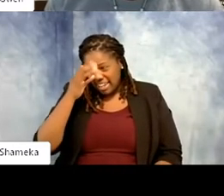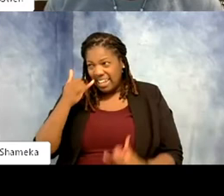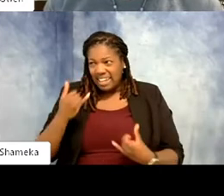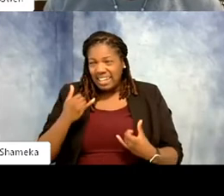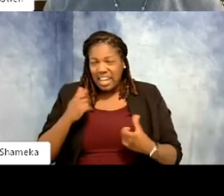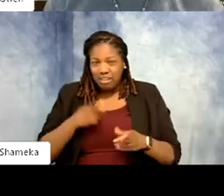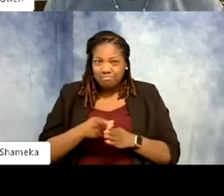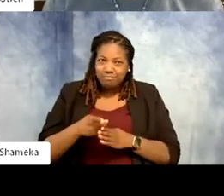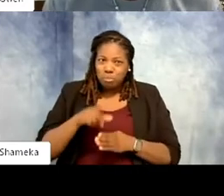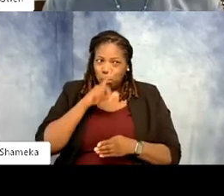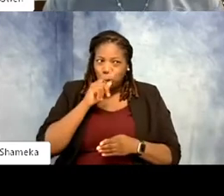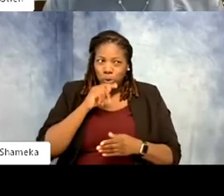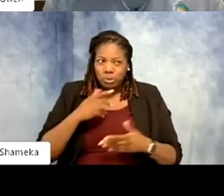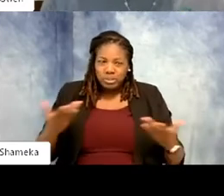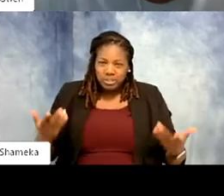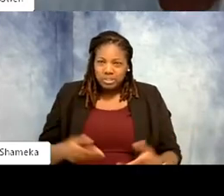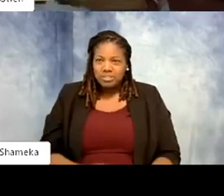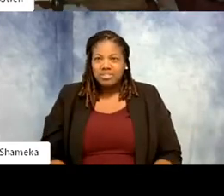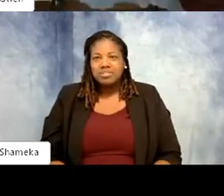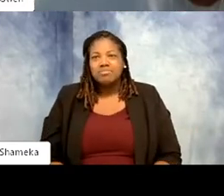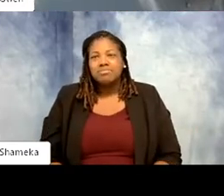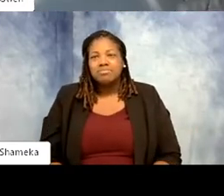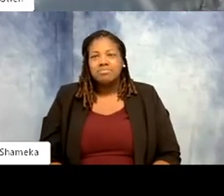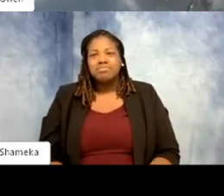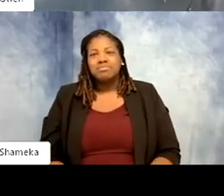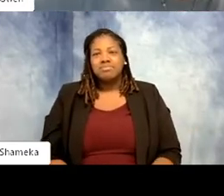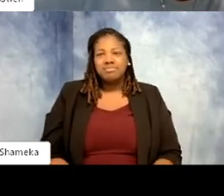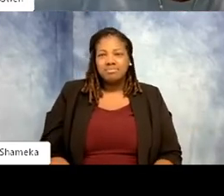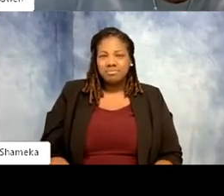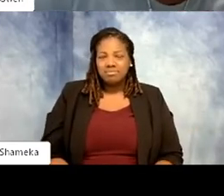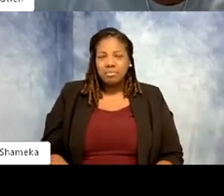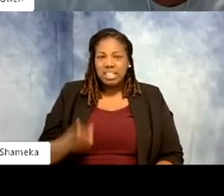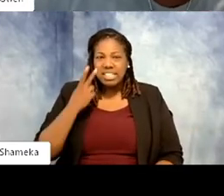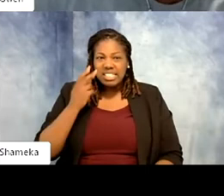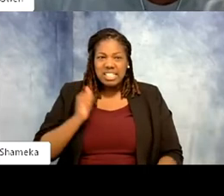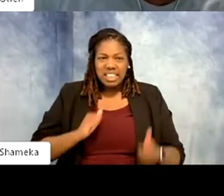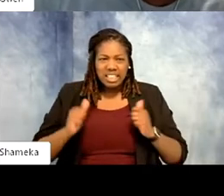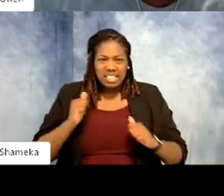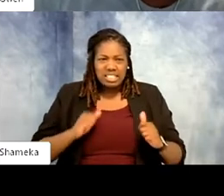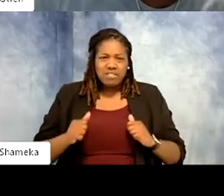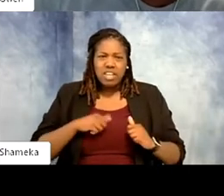Shellie: Yeah of course, famous last words right? >>Gwen: Yeah but to see the exhibits, all these birds crowded in one exhibit,